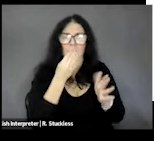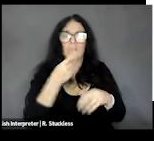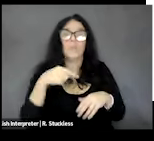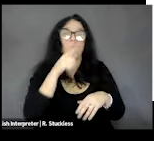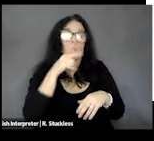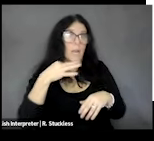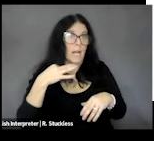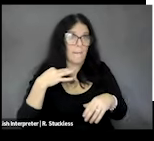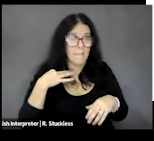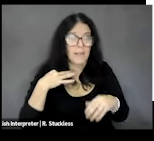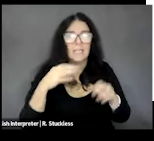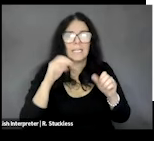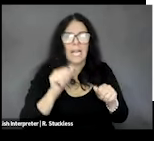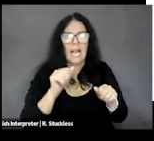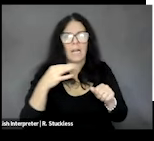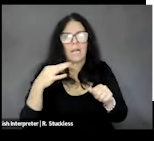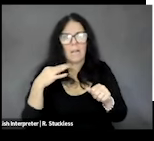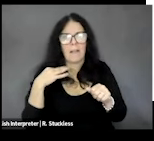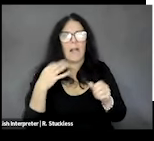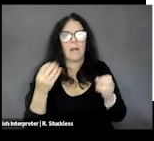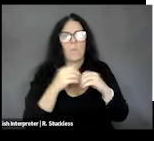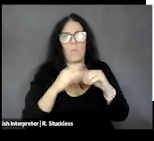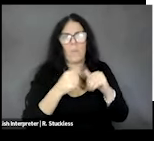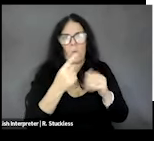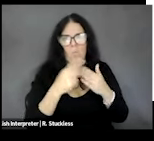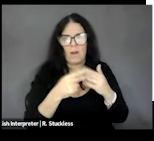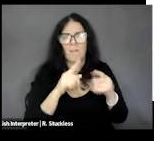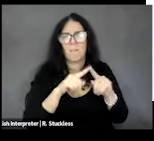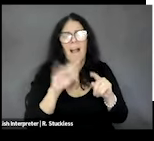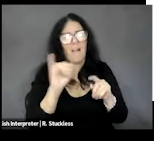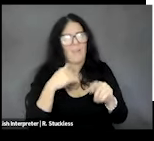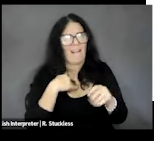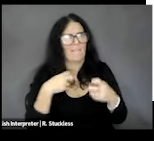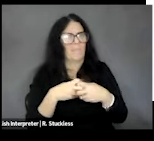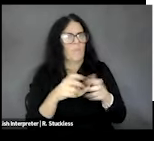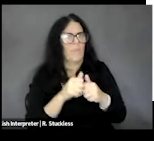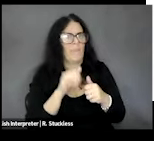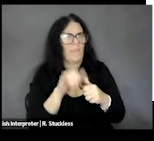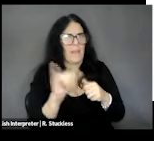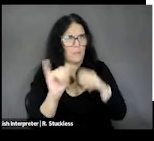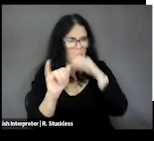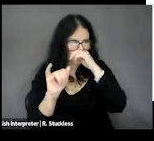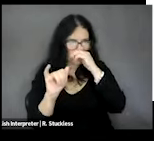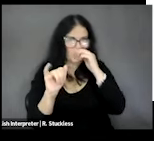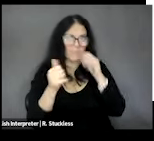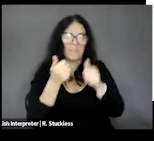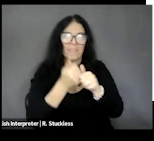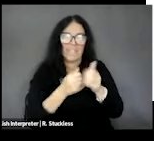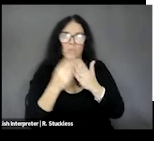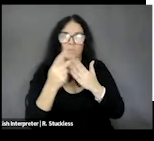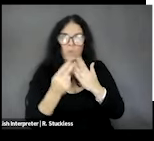apply to multiple programs, but there are issues with it that each program oftentimes has its own